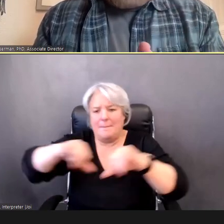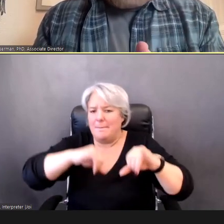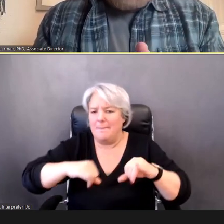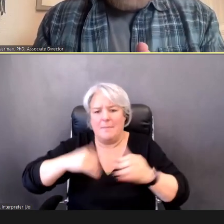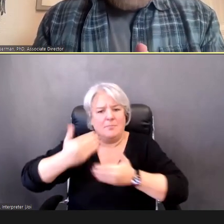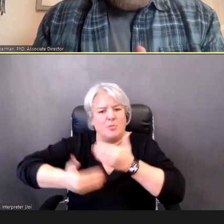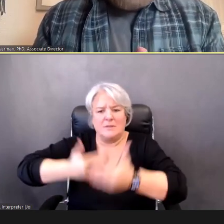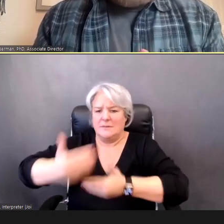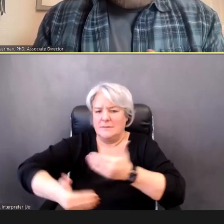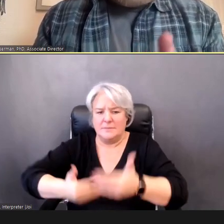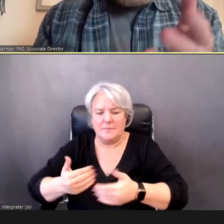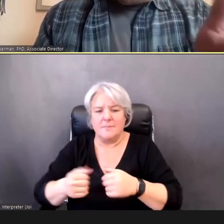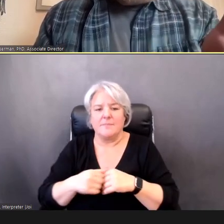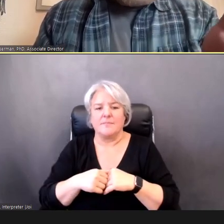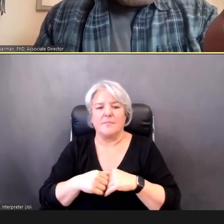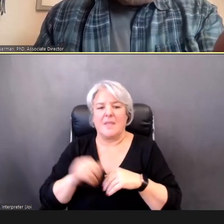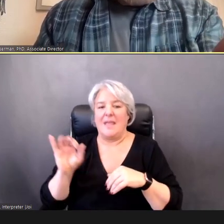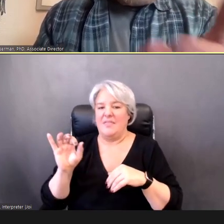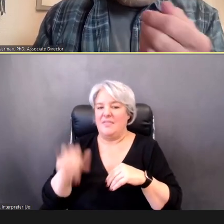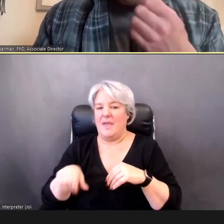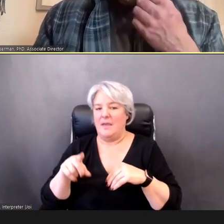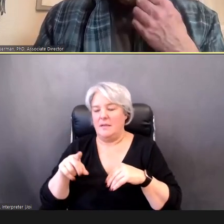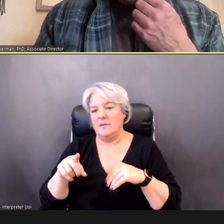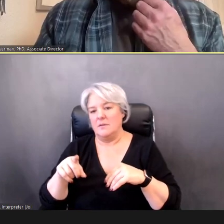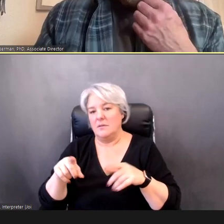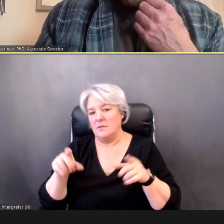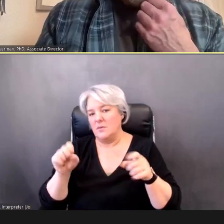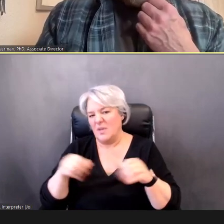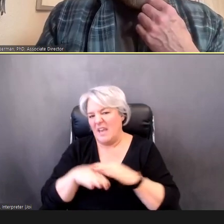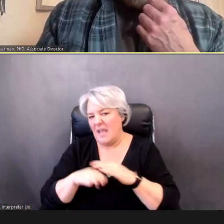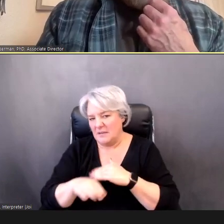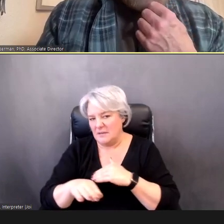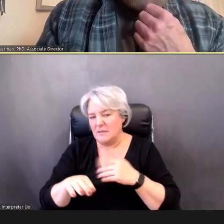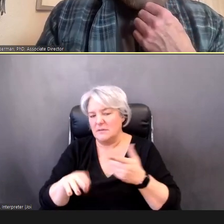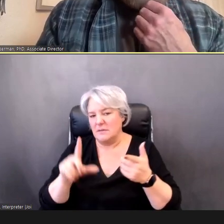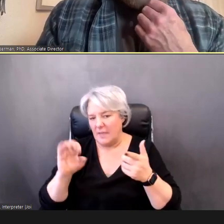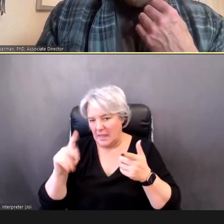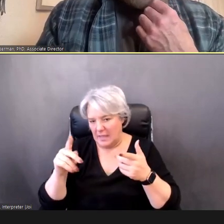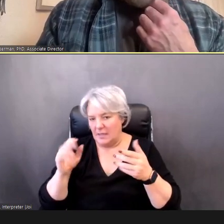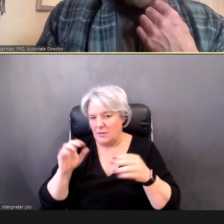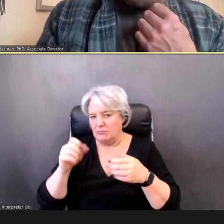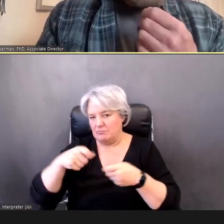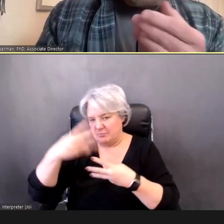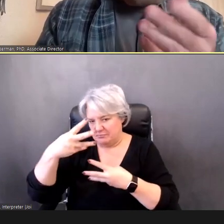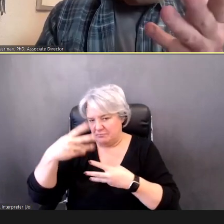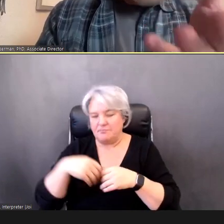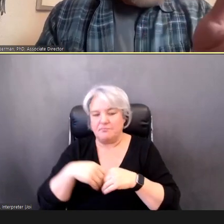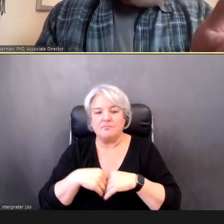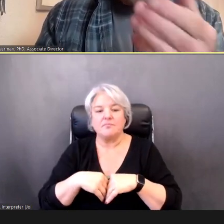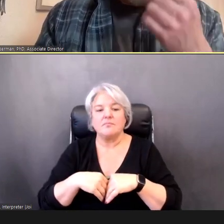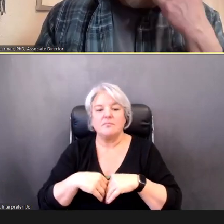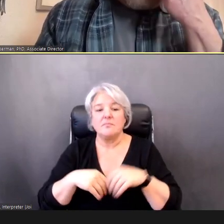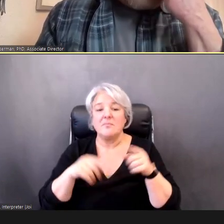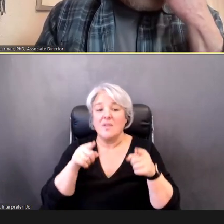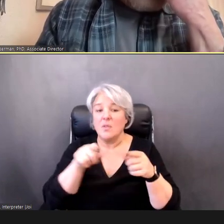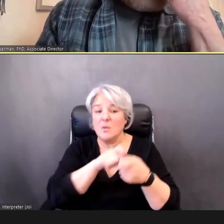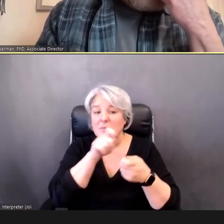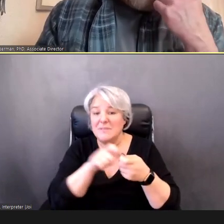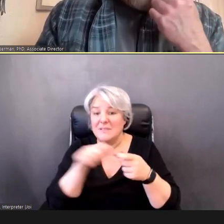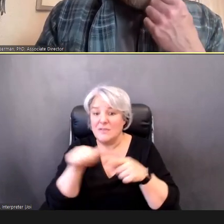" And that's -- you can access those links there, and those -- those particular training resources there, are --